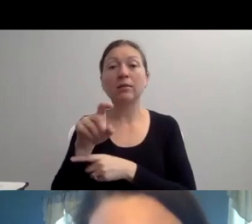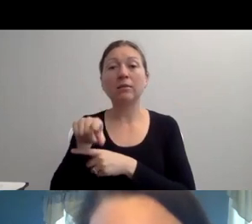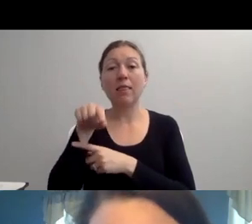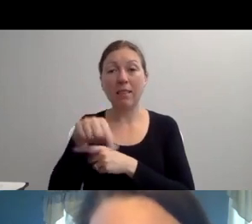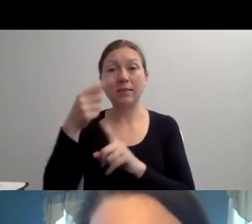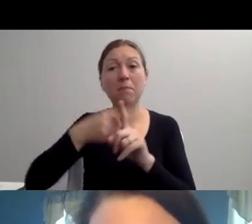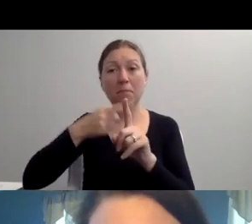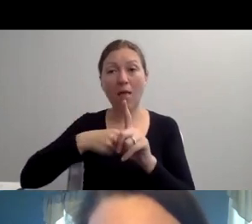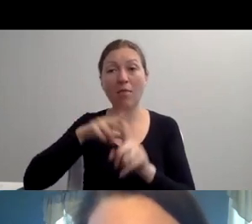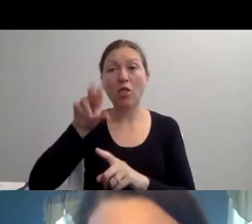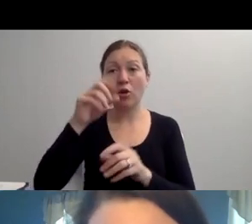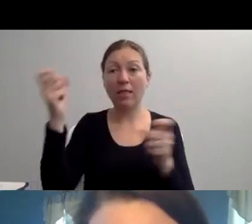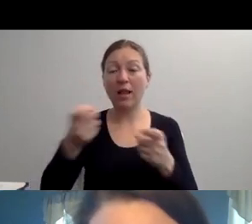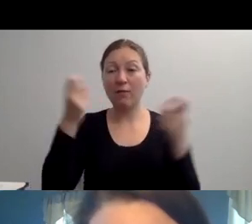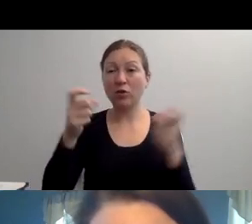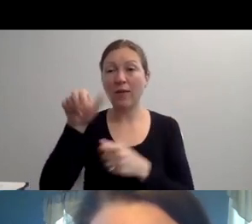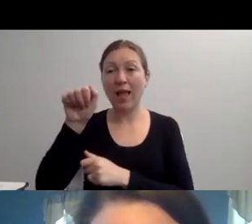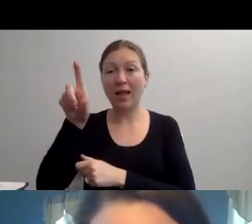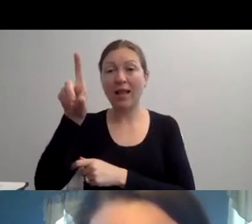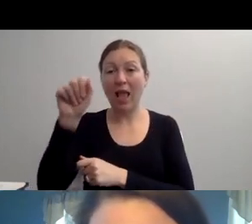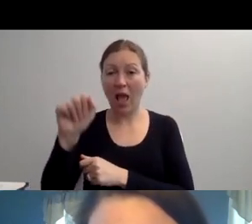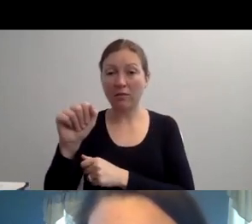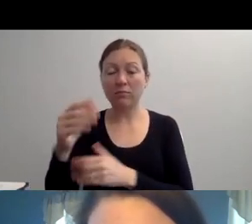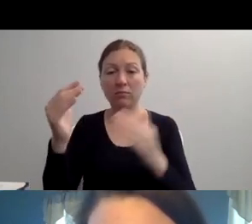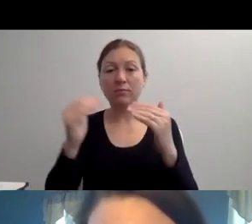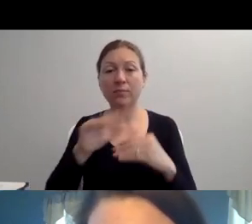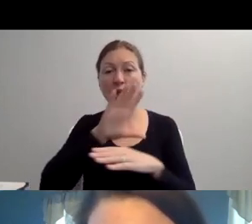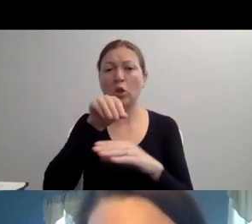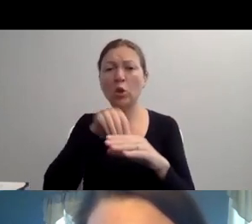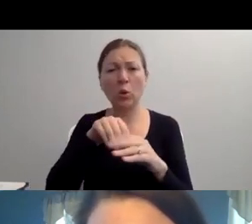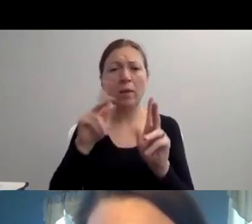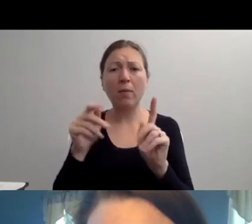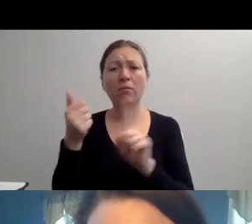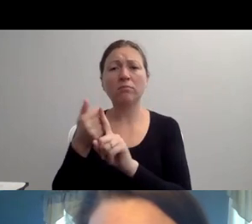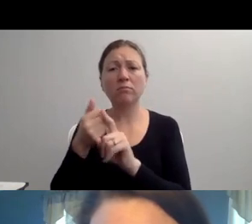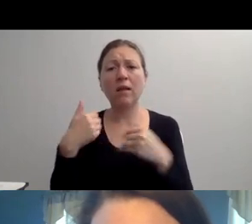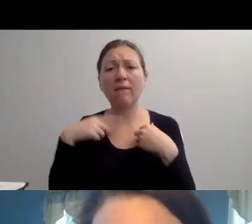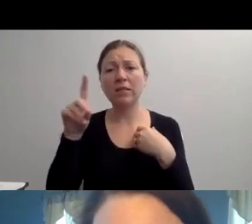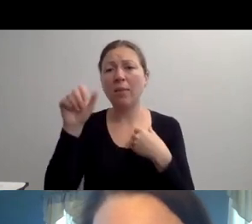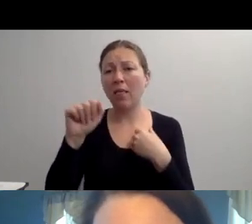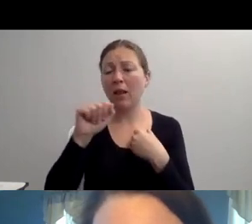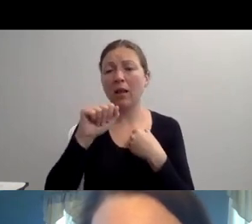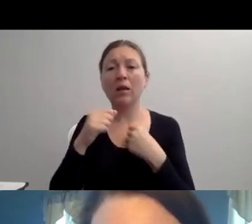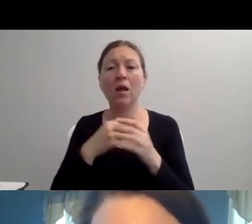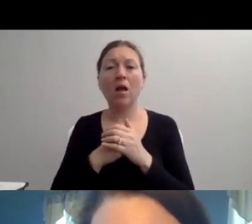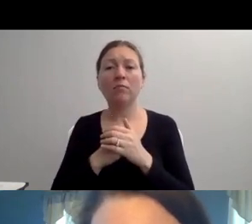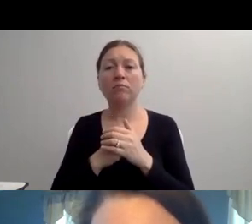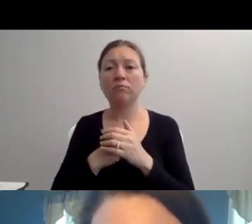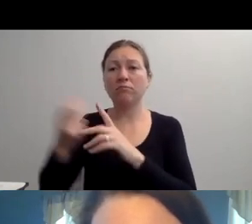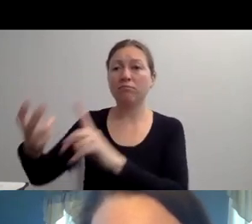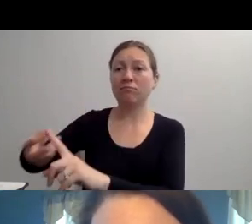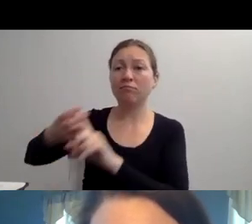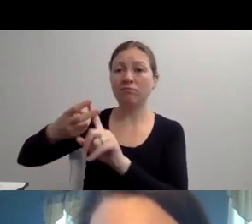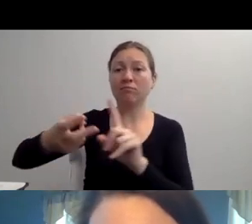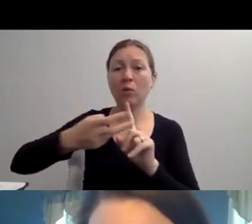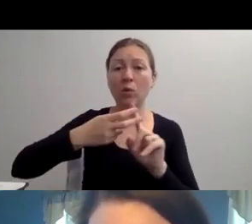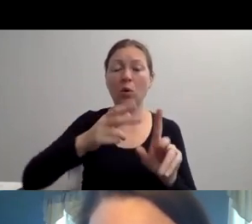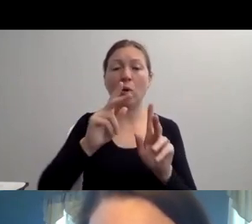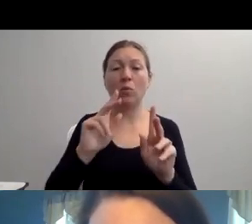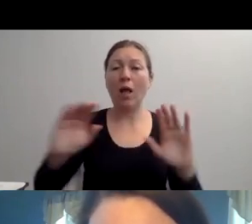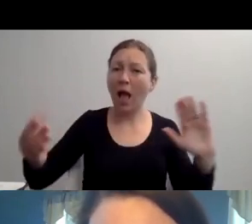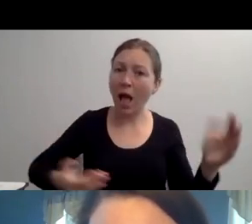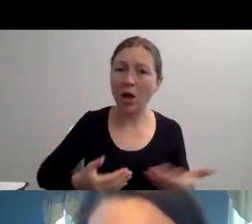WE'LL FOLLOW THAT UP THE NEXT WEEK WITH A CONCERT AND CONVERSATION WITH JAY LYNN LEE."